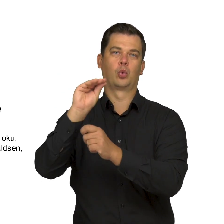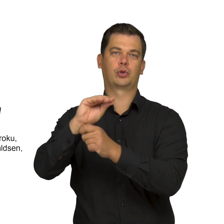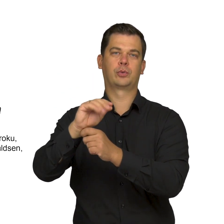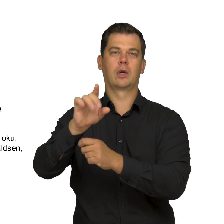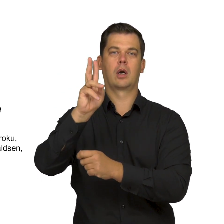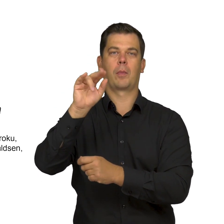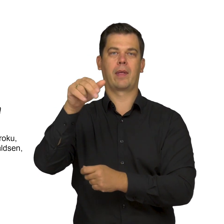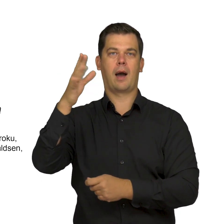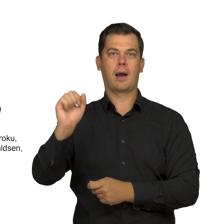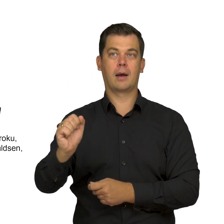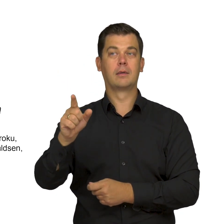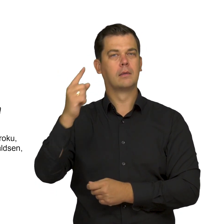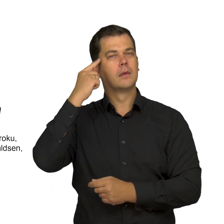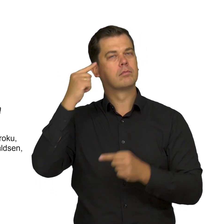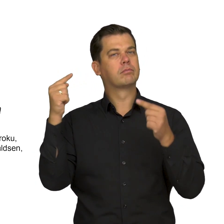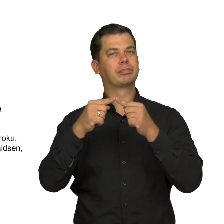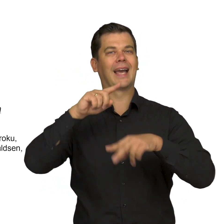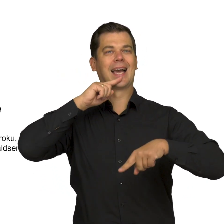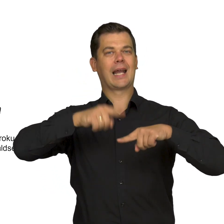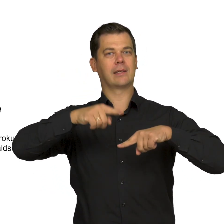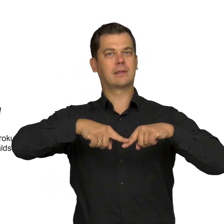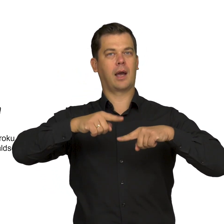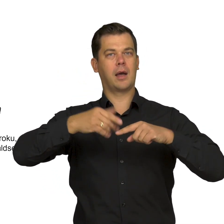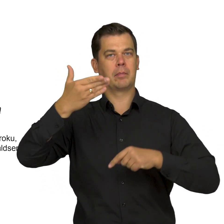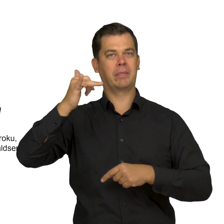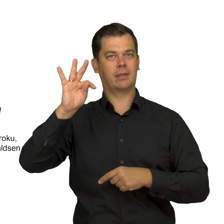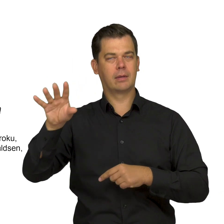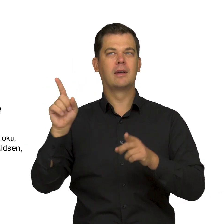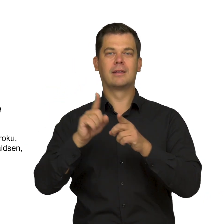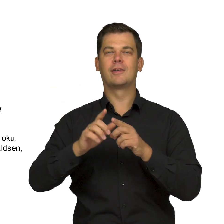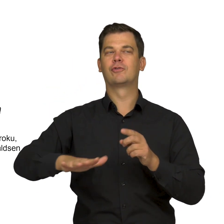was more interested in Greek mythology and the Mediterranean civilization